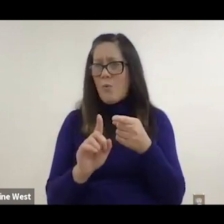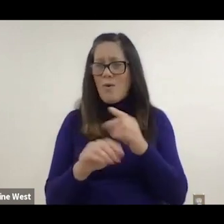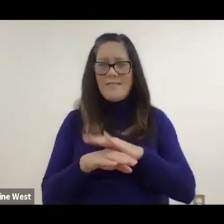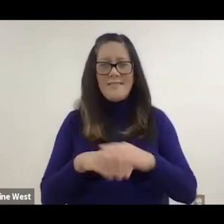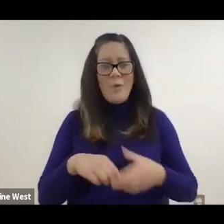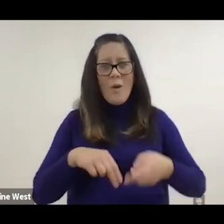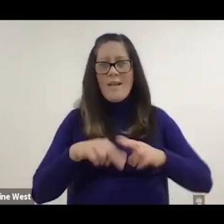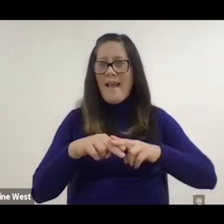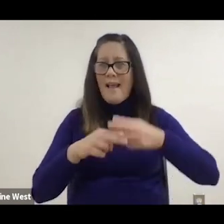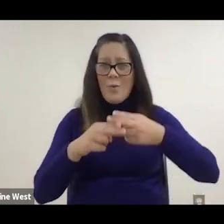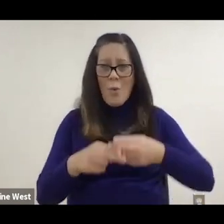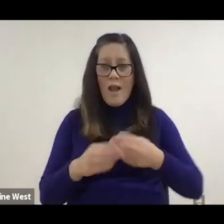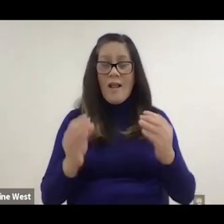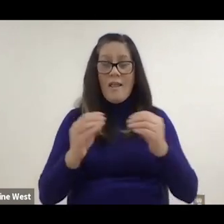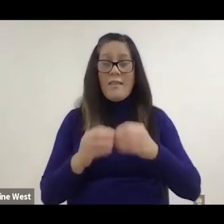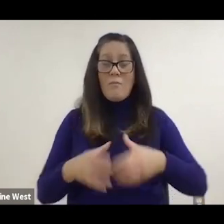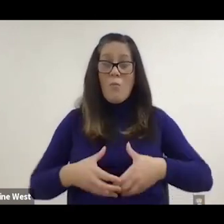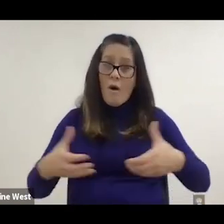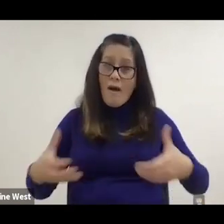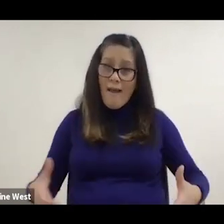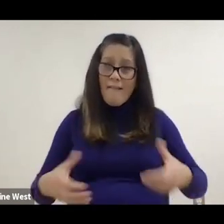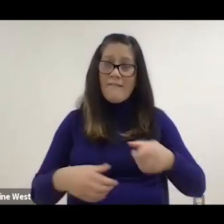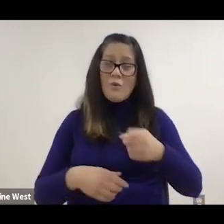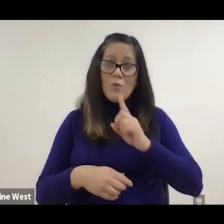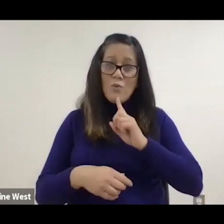Right they heavier you are the more risk